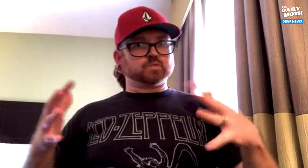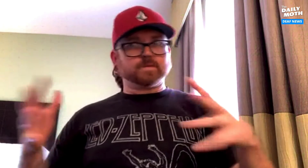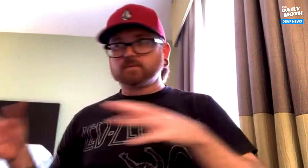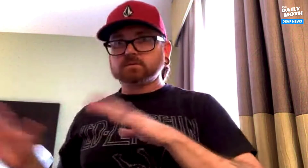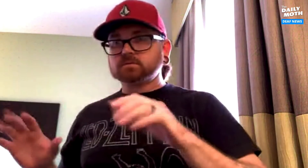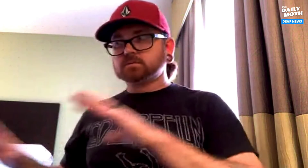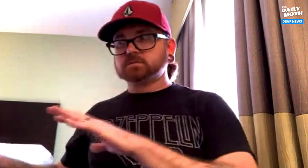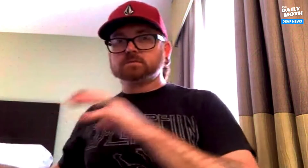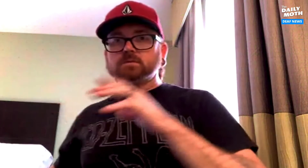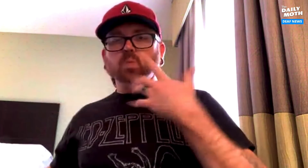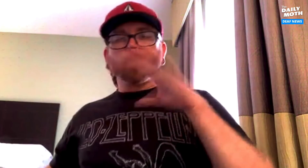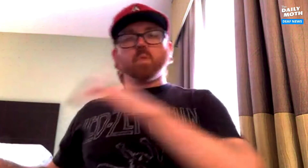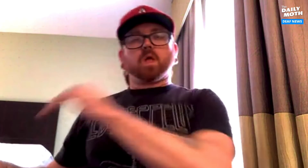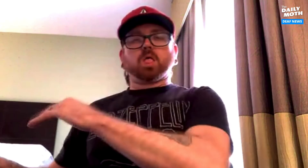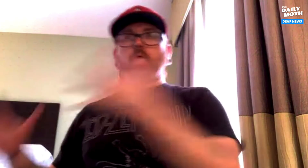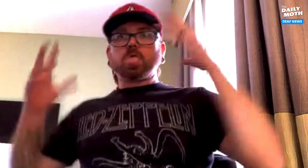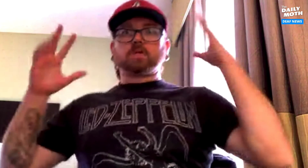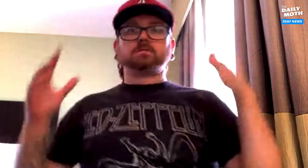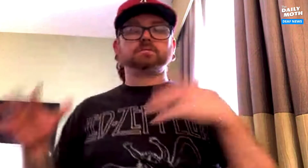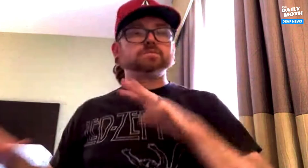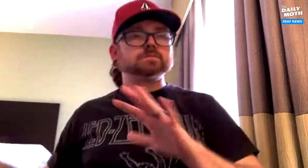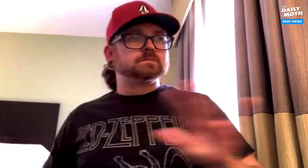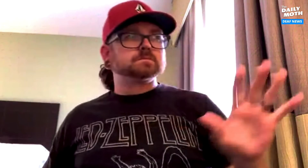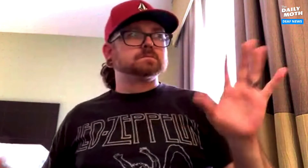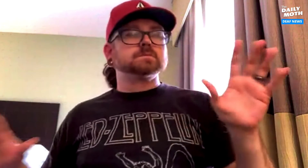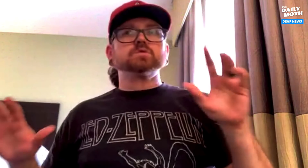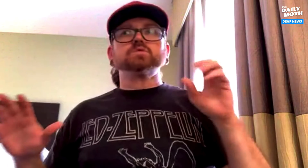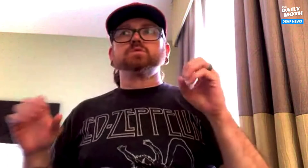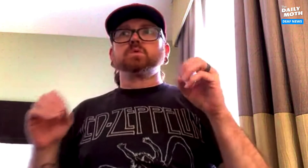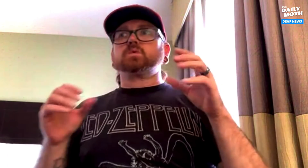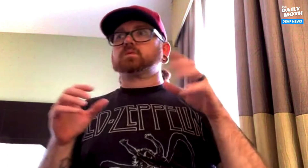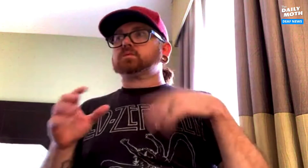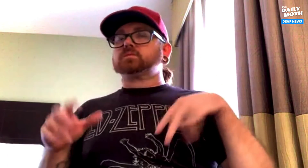I was very nervous but didn't want to wake up my wife.